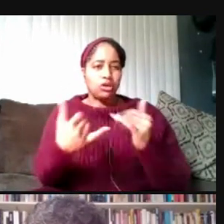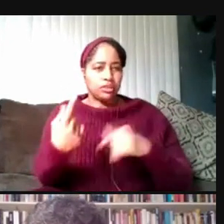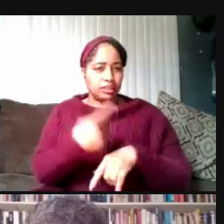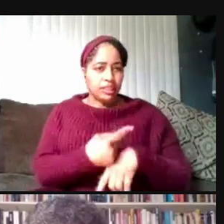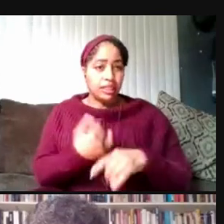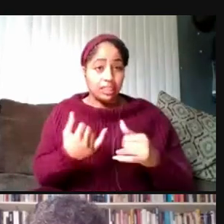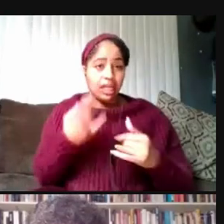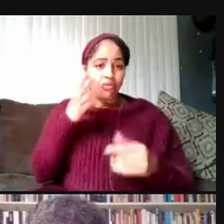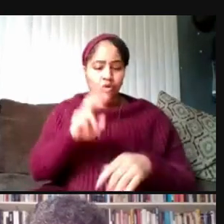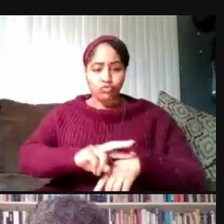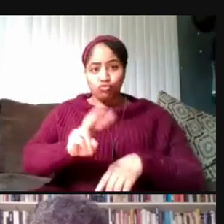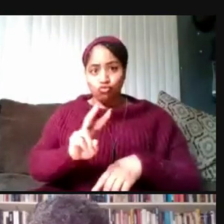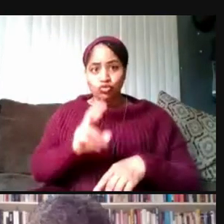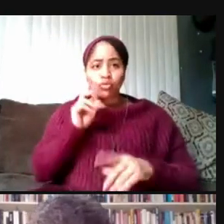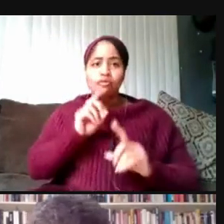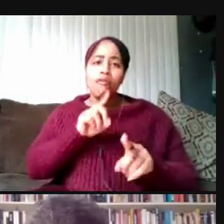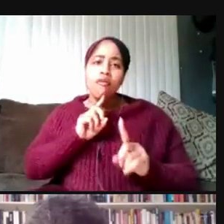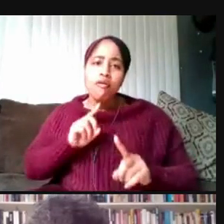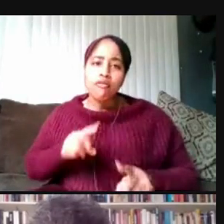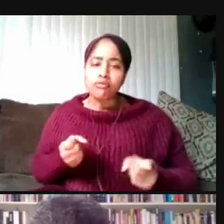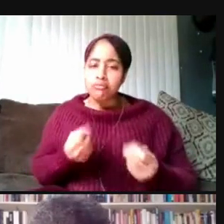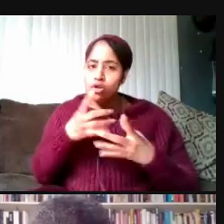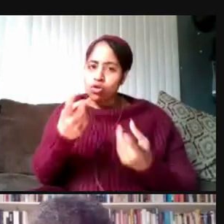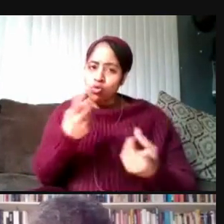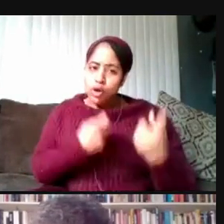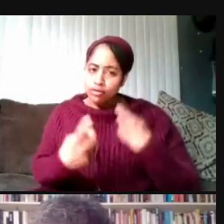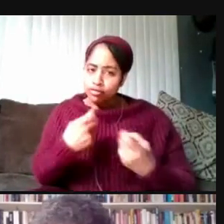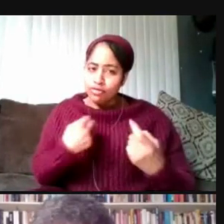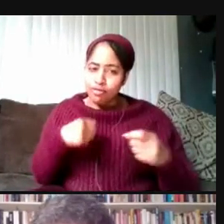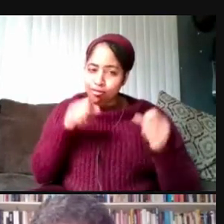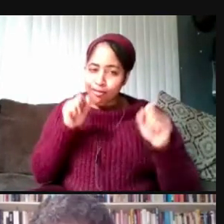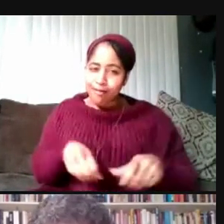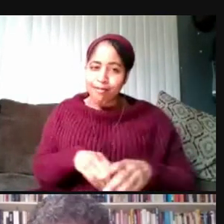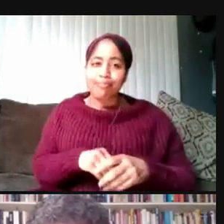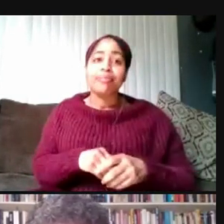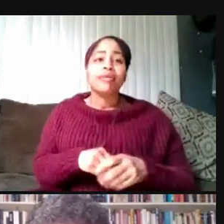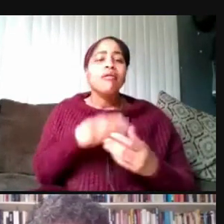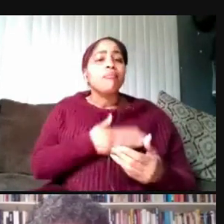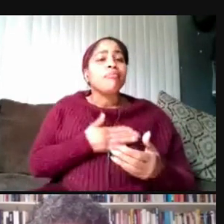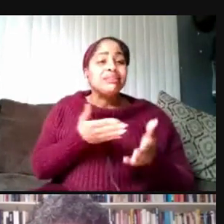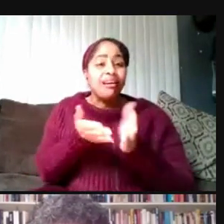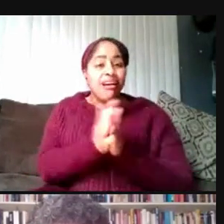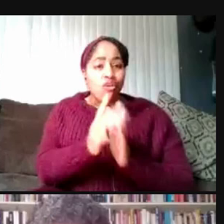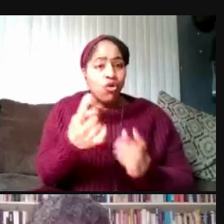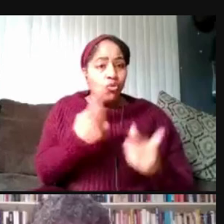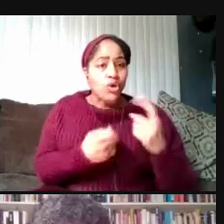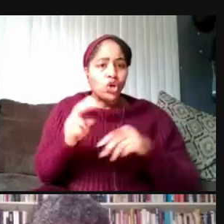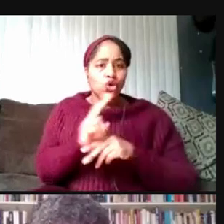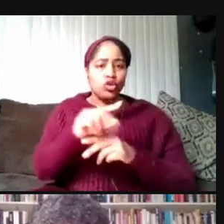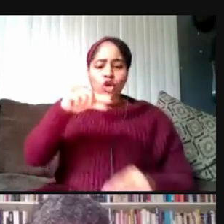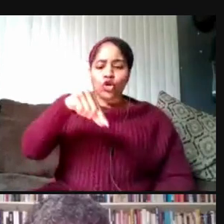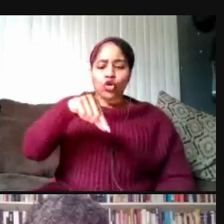and we'll get to as many questions as we can. Please ask your questions using the Q and A function.